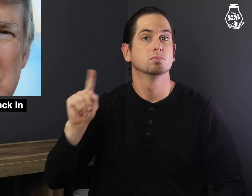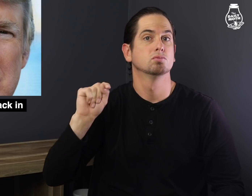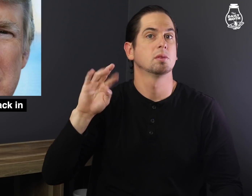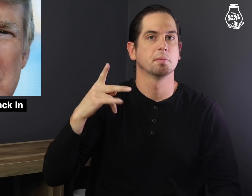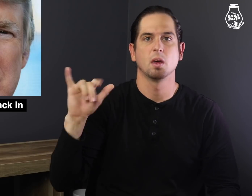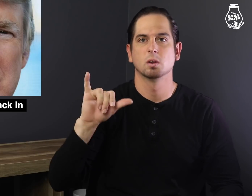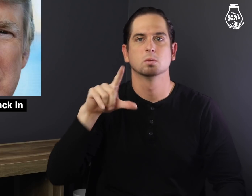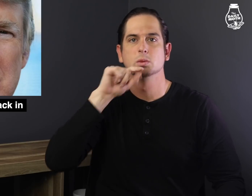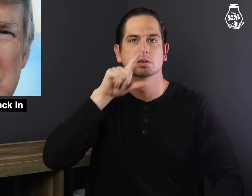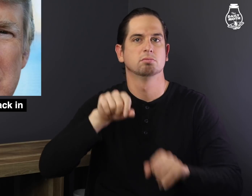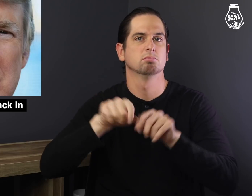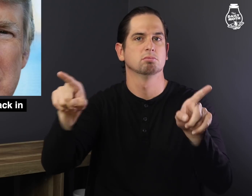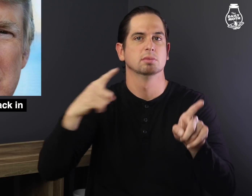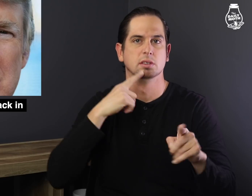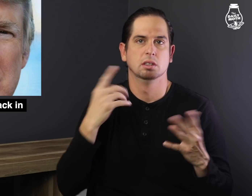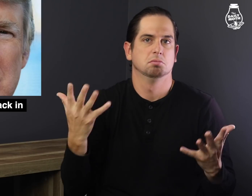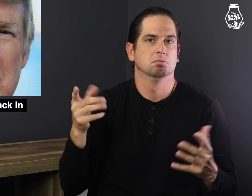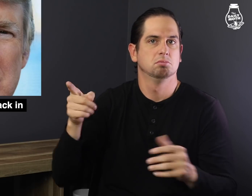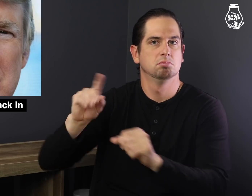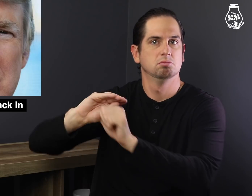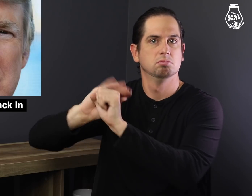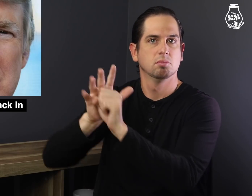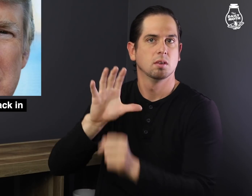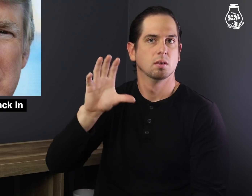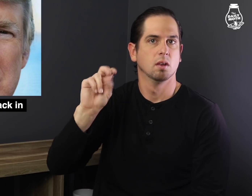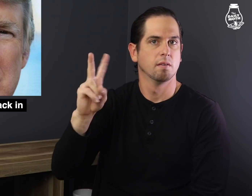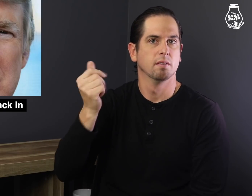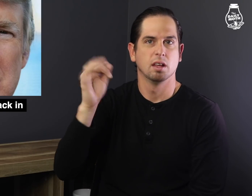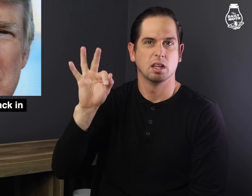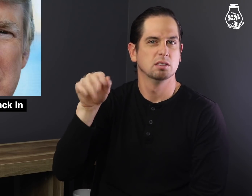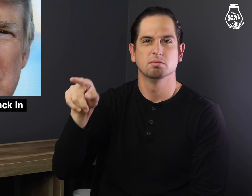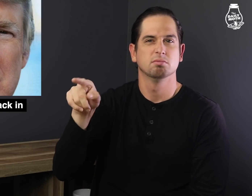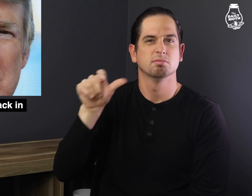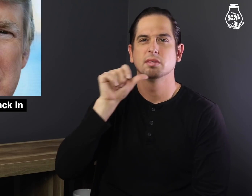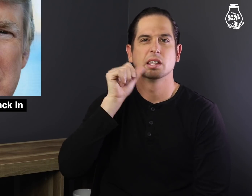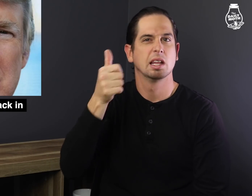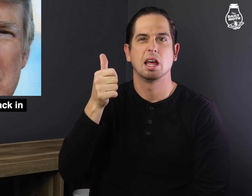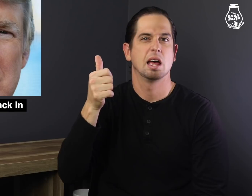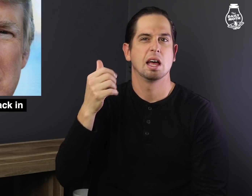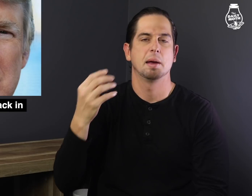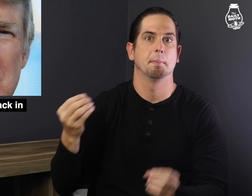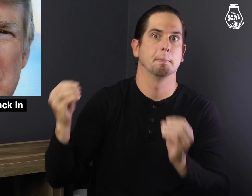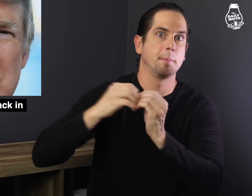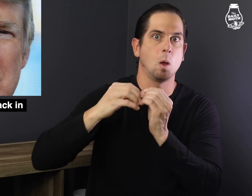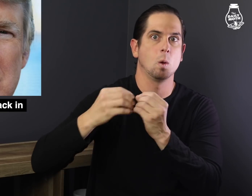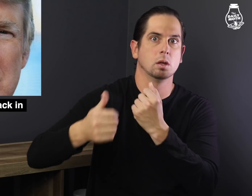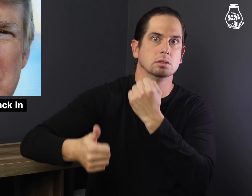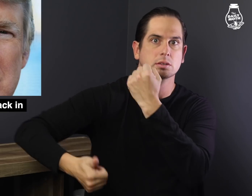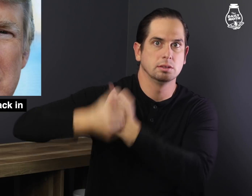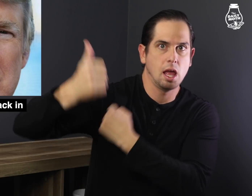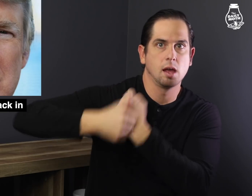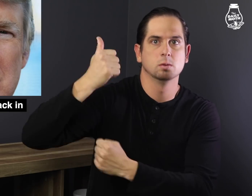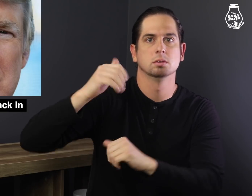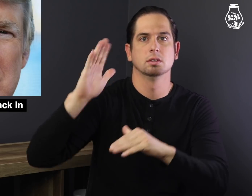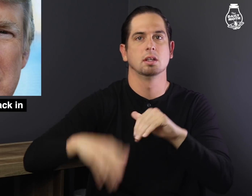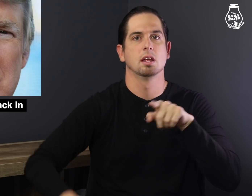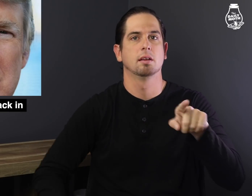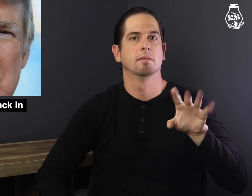Trump also tweeted that Covid-19 was not more dangerous than